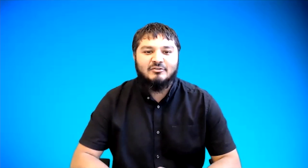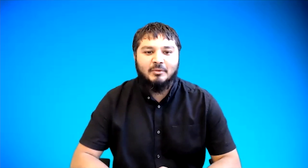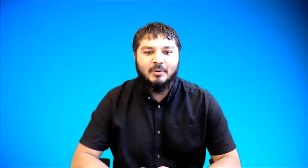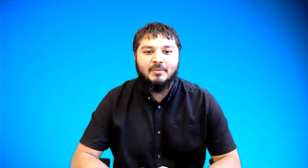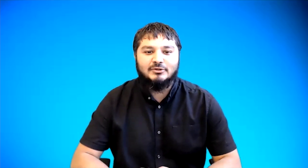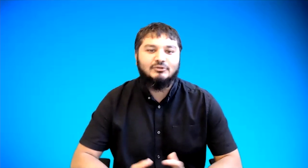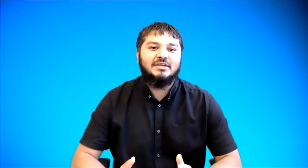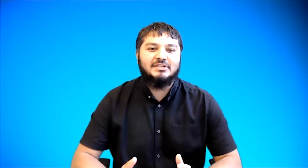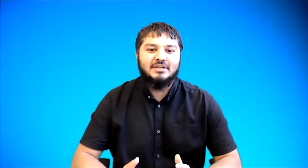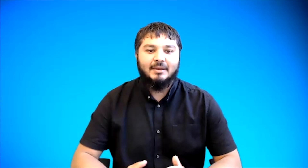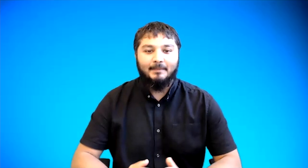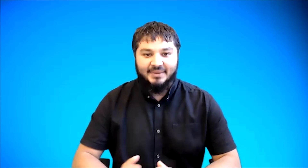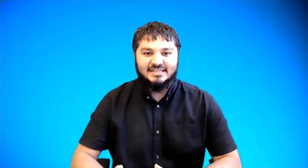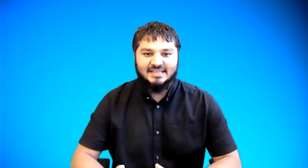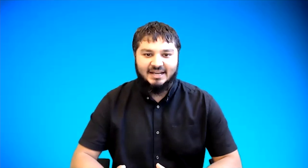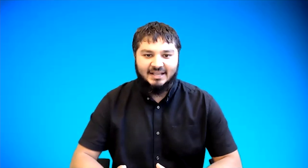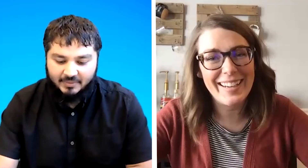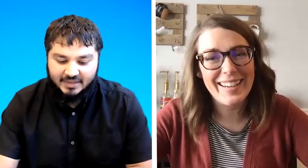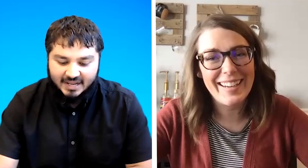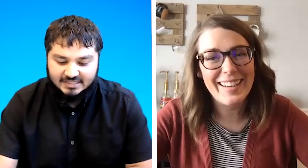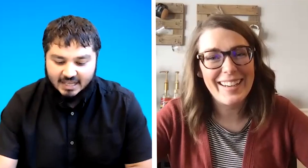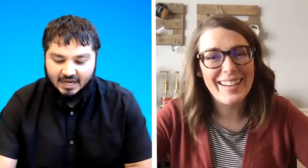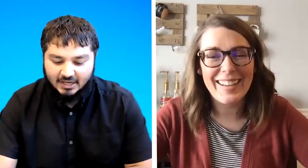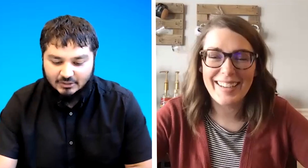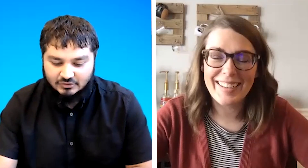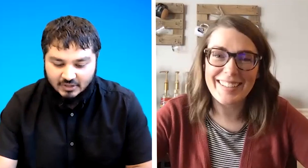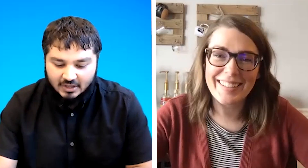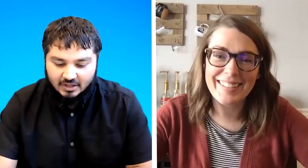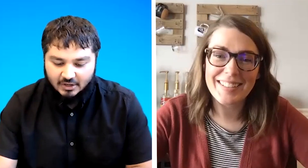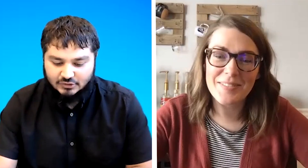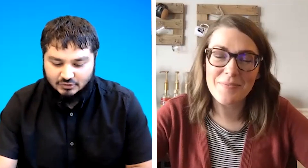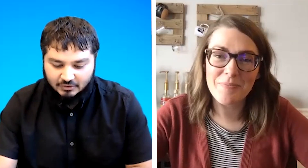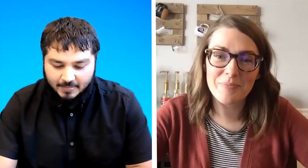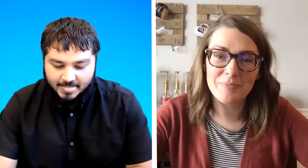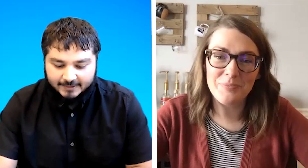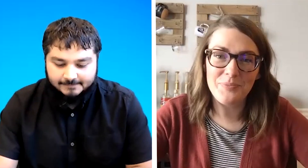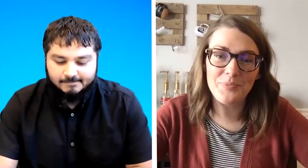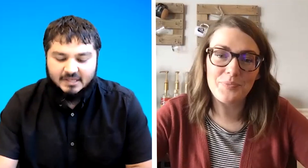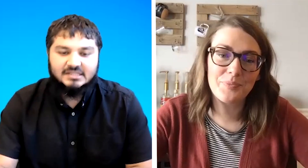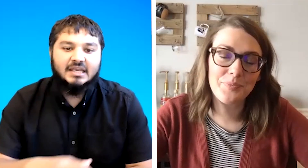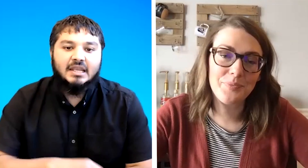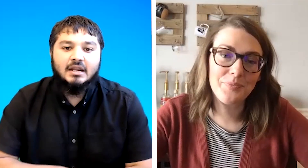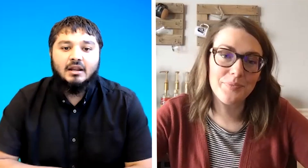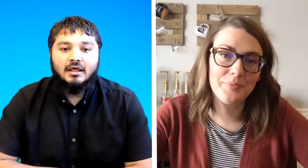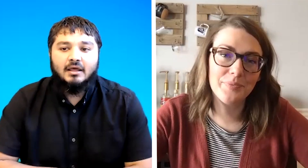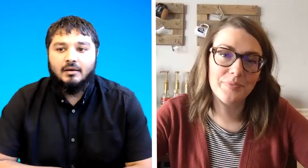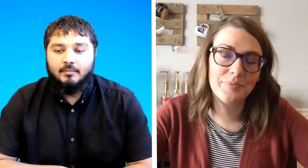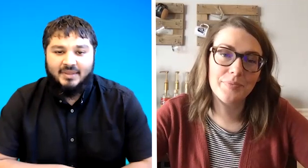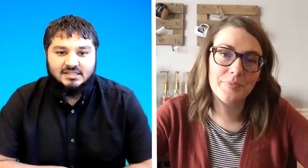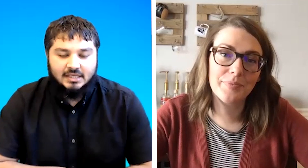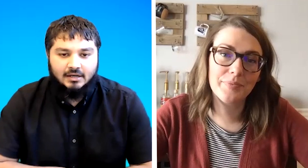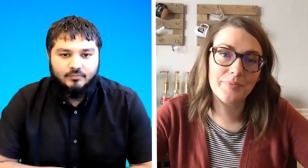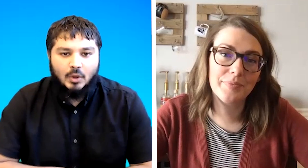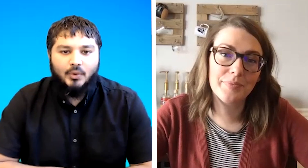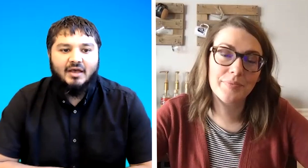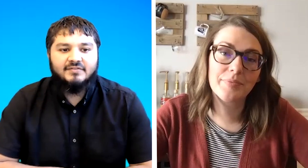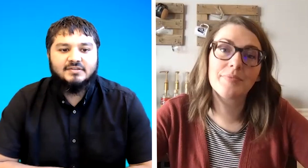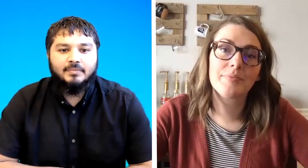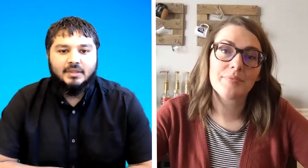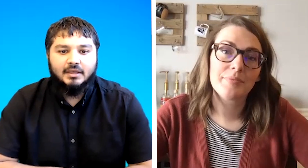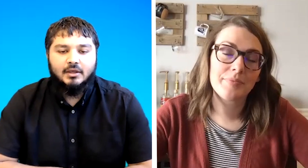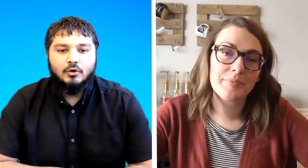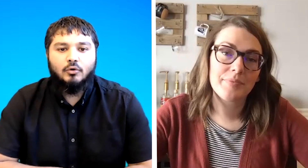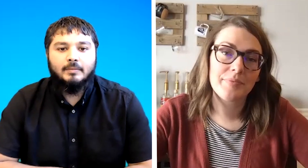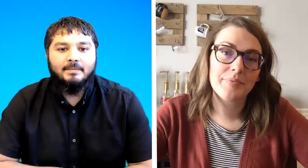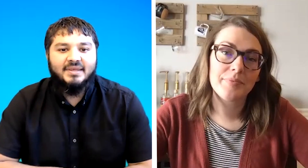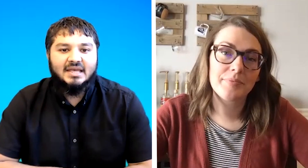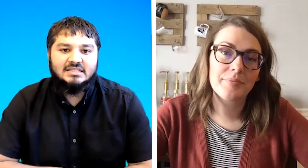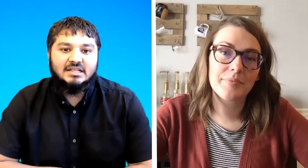me permission to teach bsn the next thing i'd like to ask you is in bsl we have something called bsl